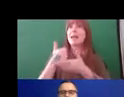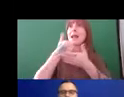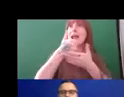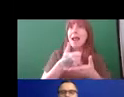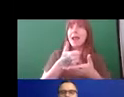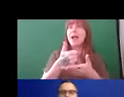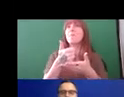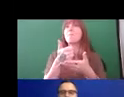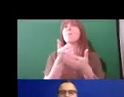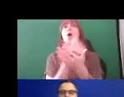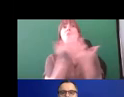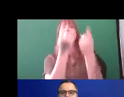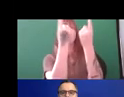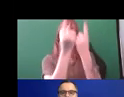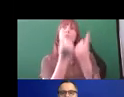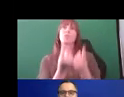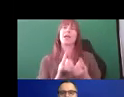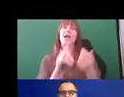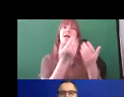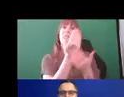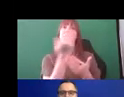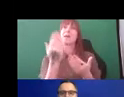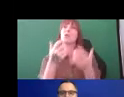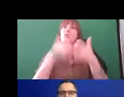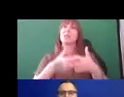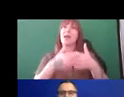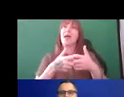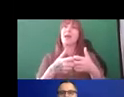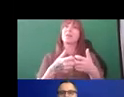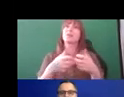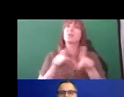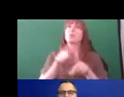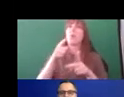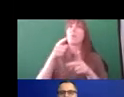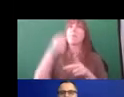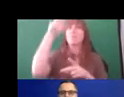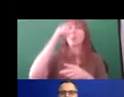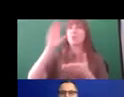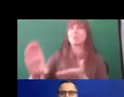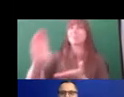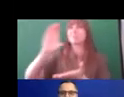the object panel texts. Also, anyone who donated stuff to us, we offered the opportunity for them